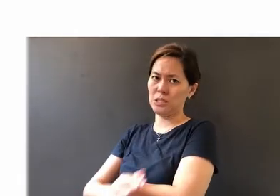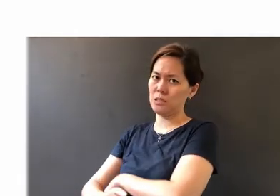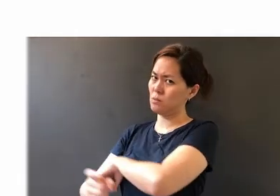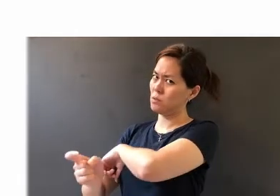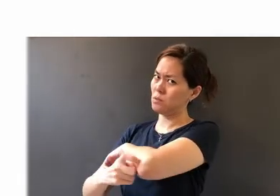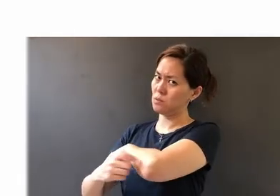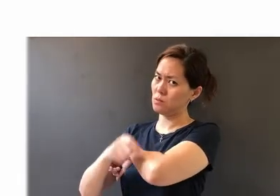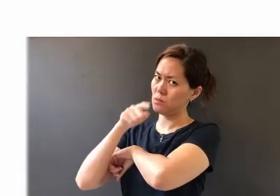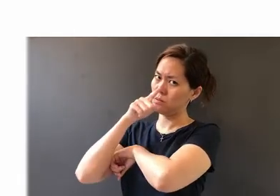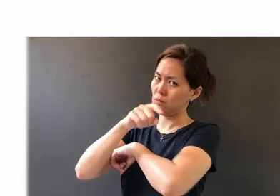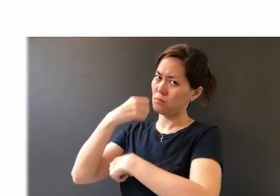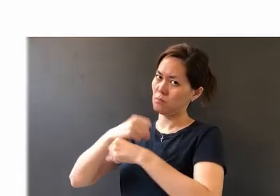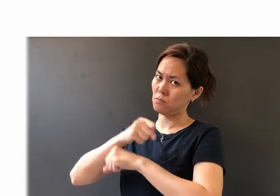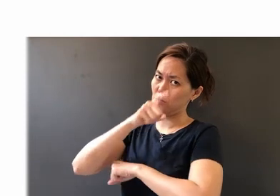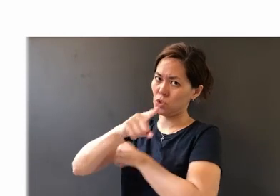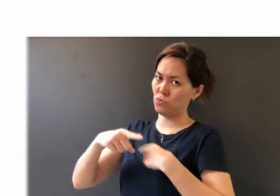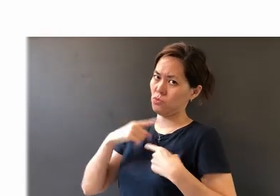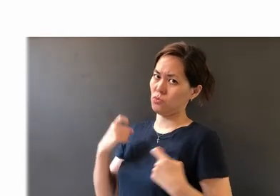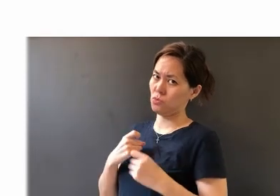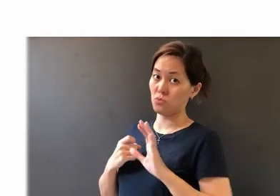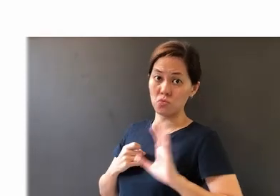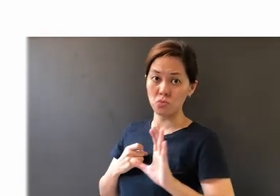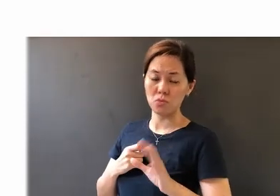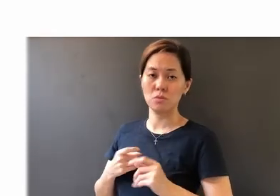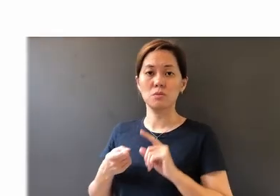to sin. But the temptation, the source of